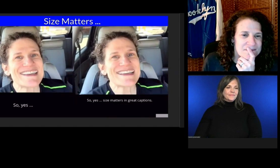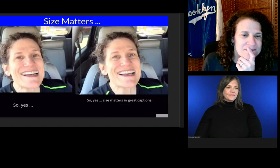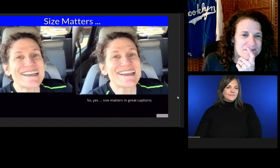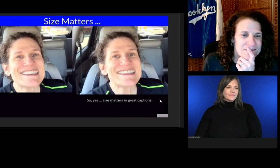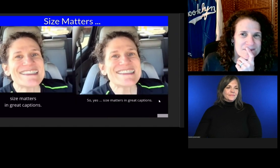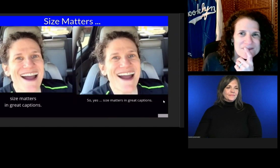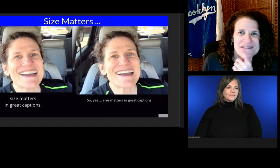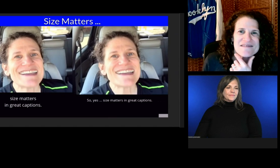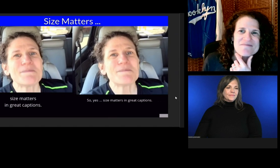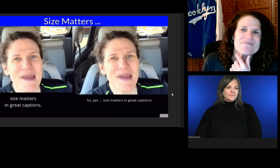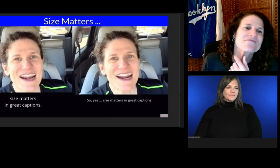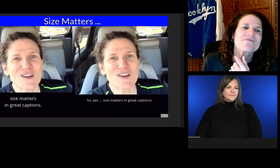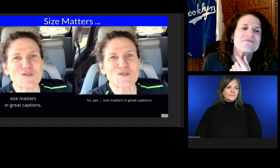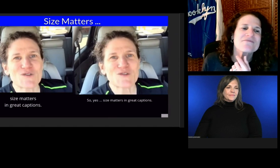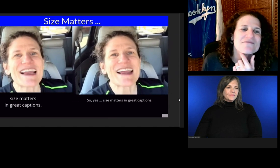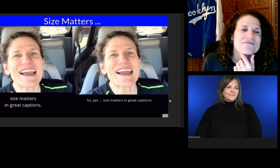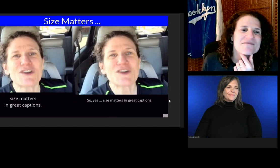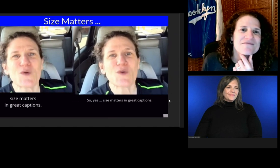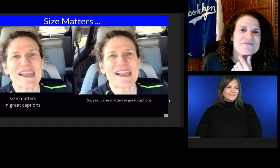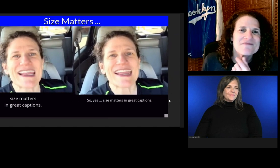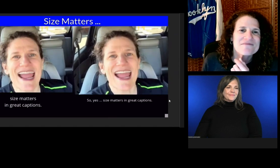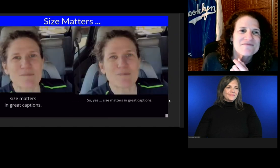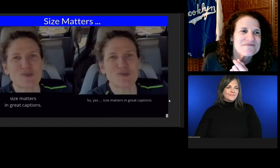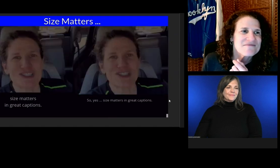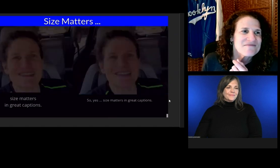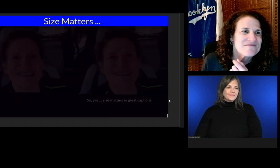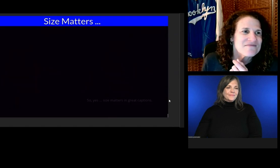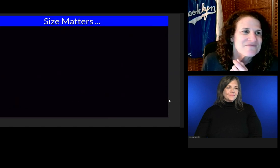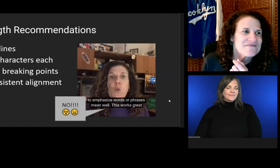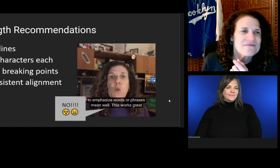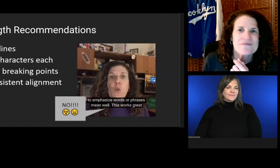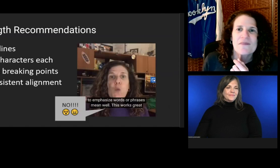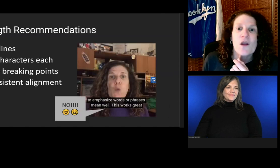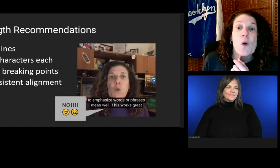Size matters in great captions.